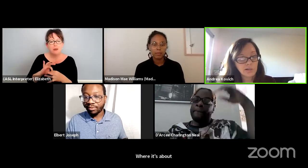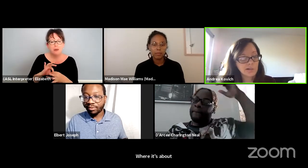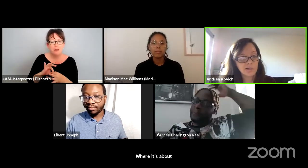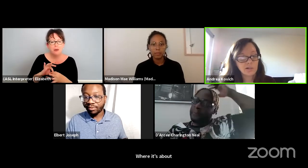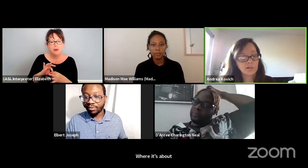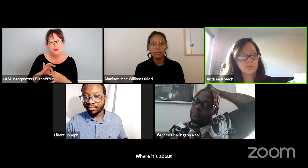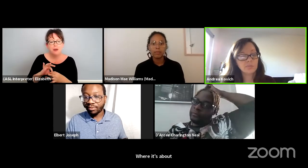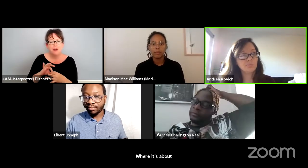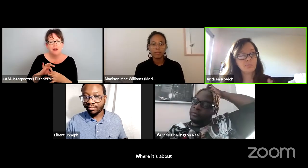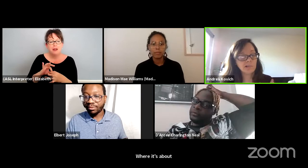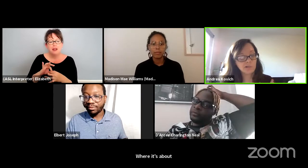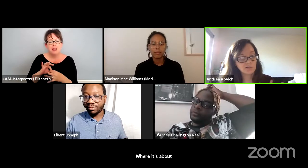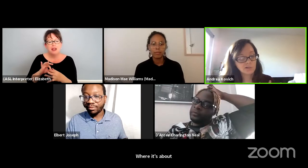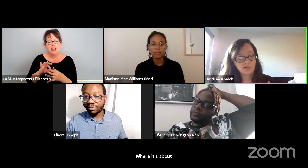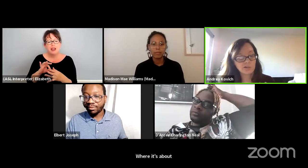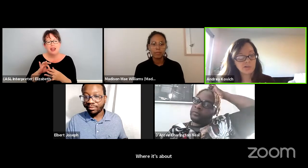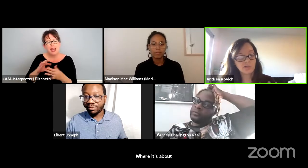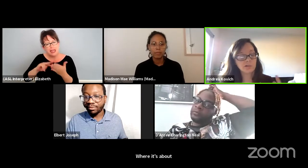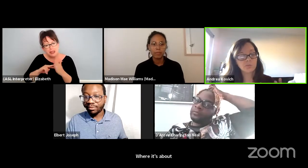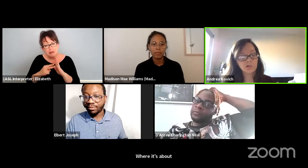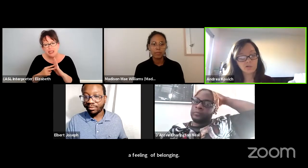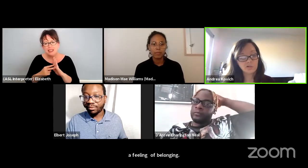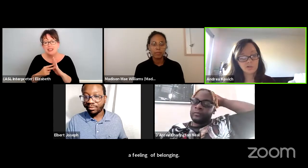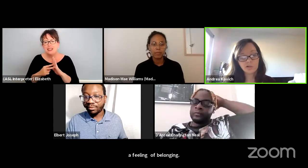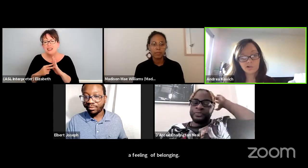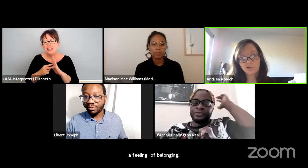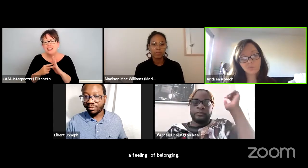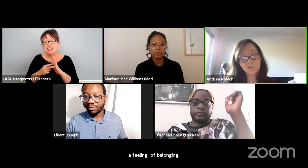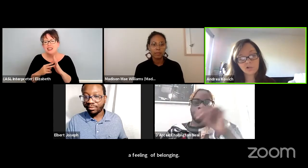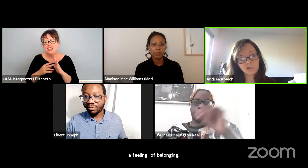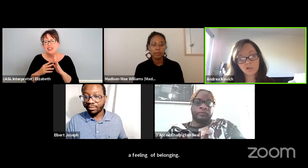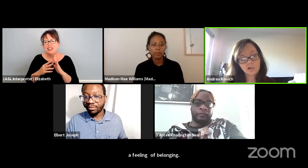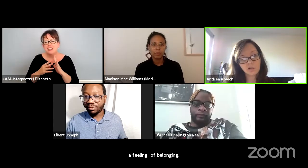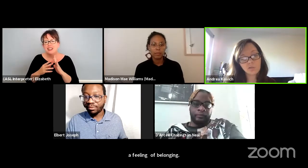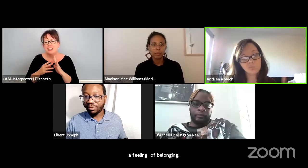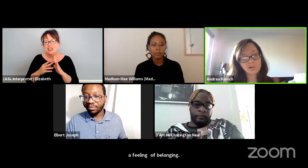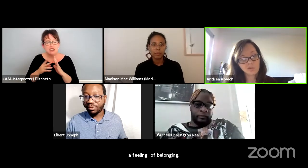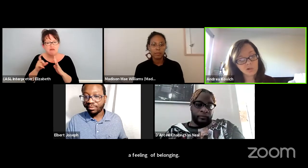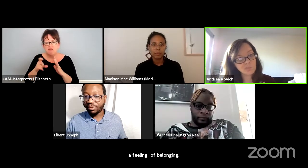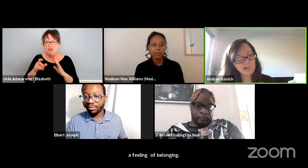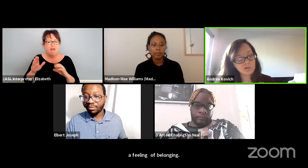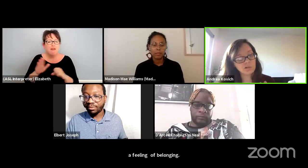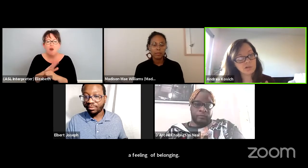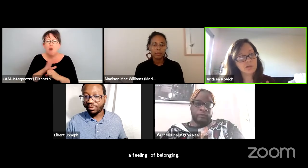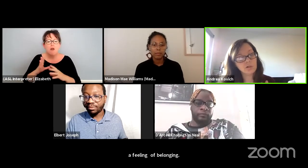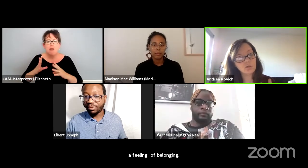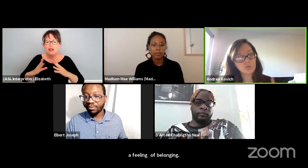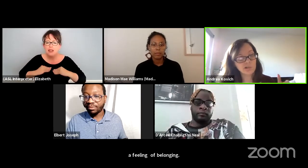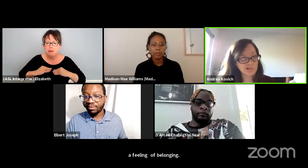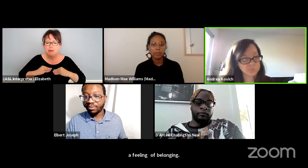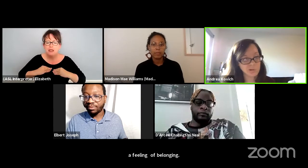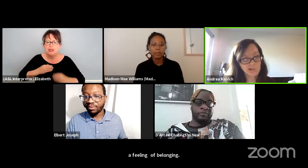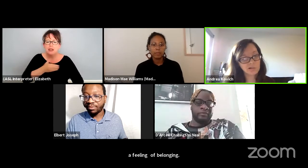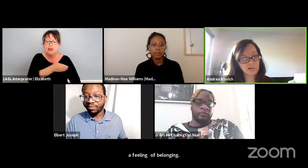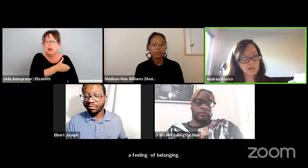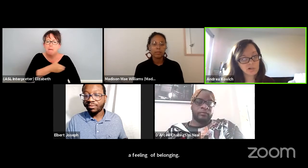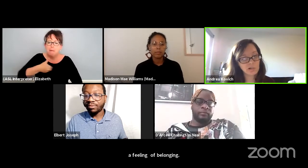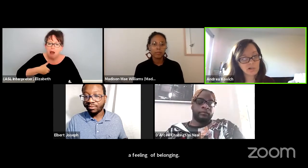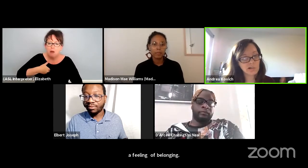And it means that there's acceptance, empowerment, respect